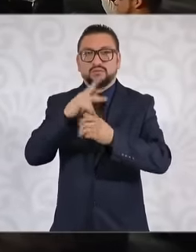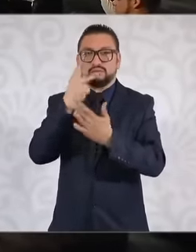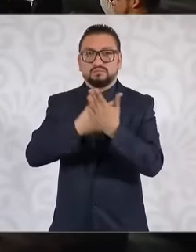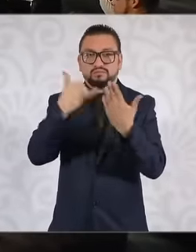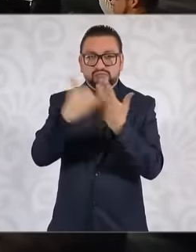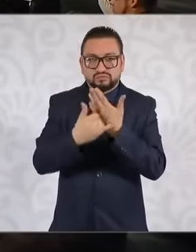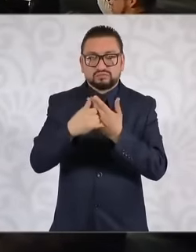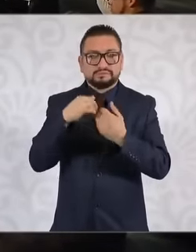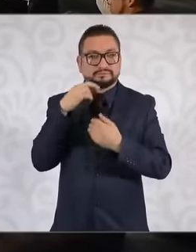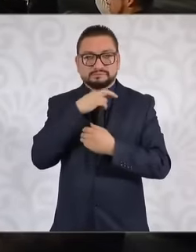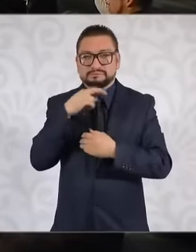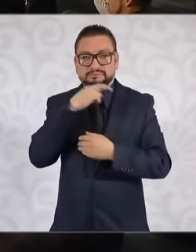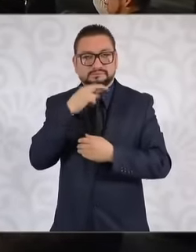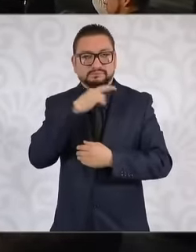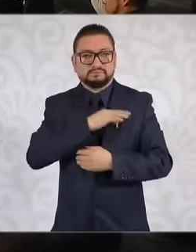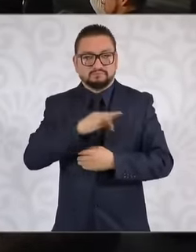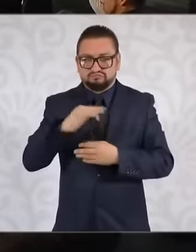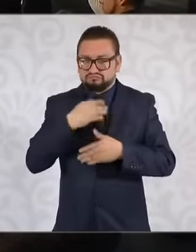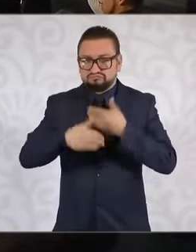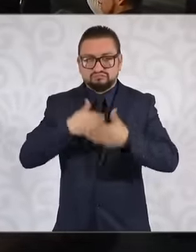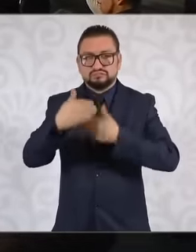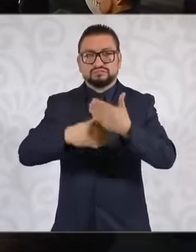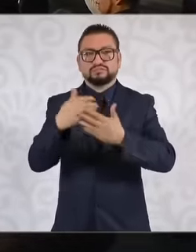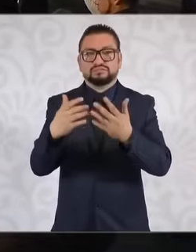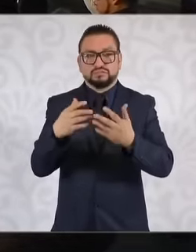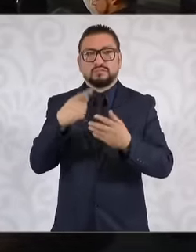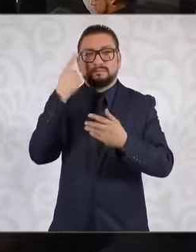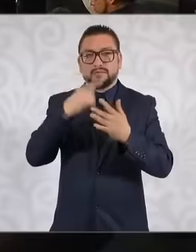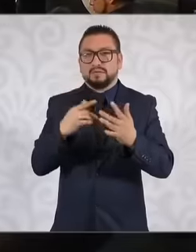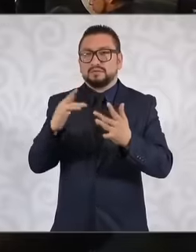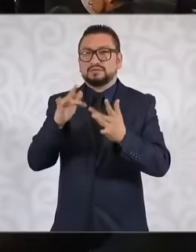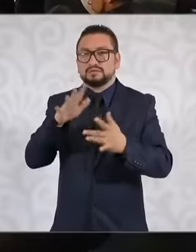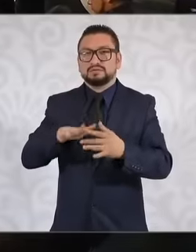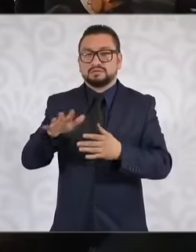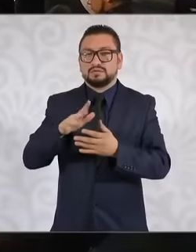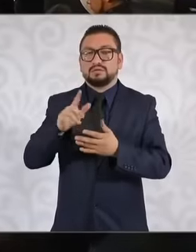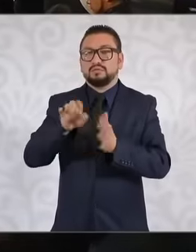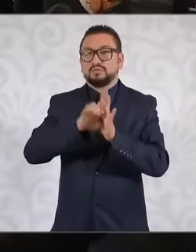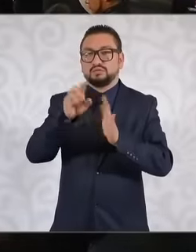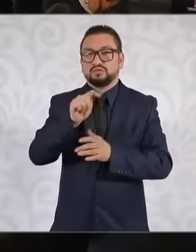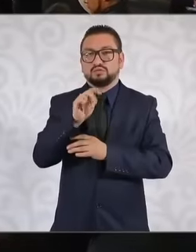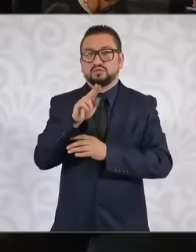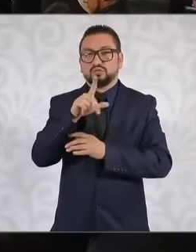as soon as possible and link it to the sanitation of the Tula River in its entirety and this